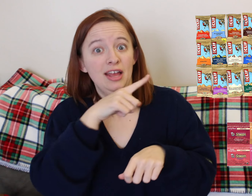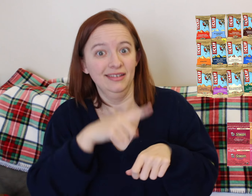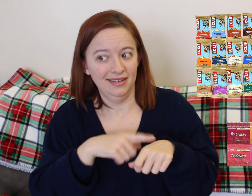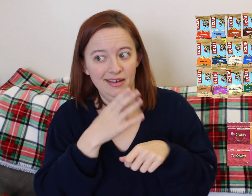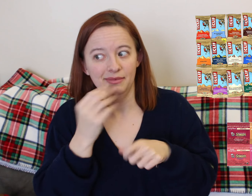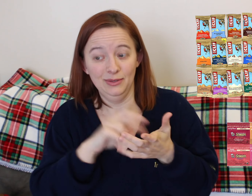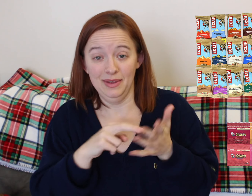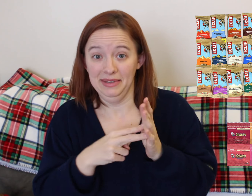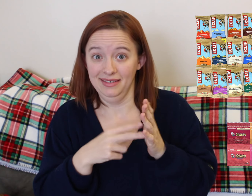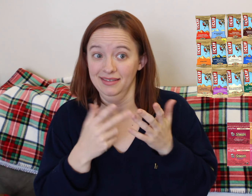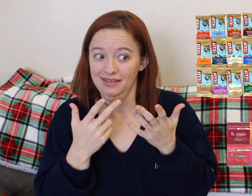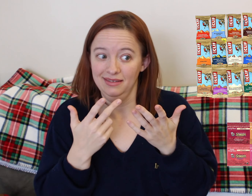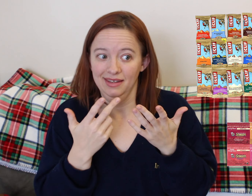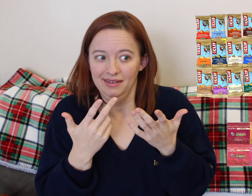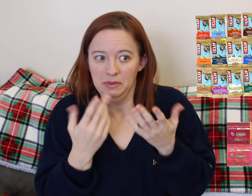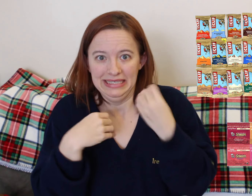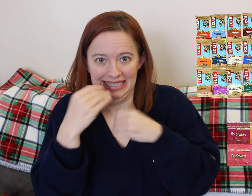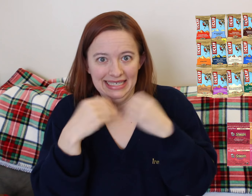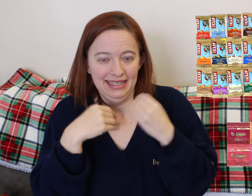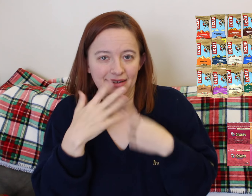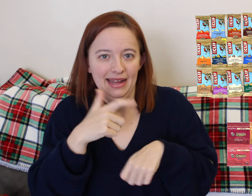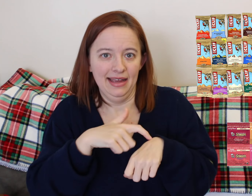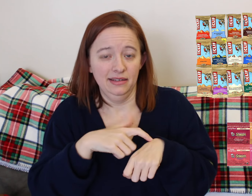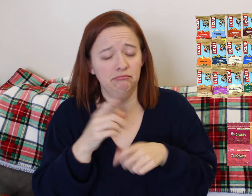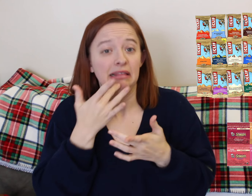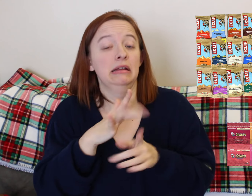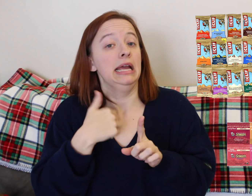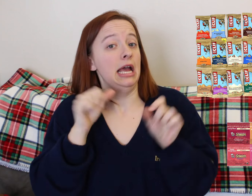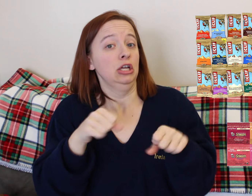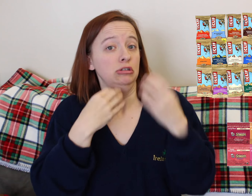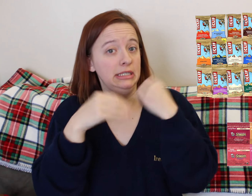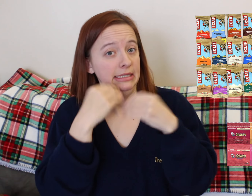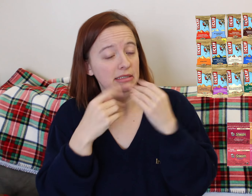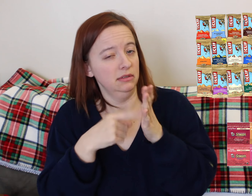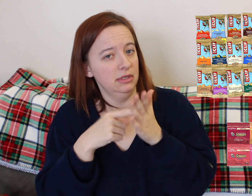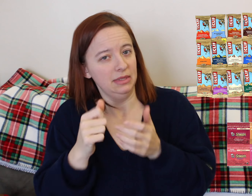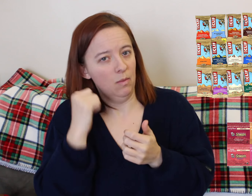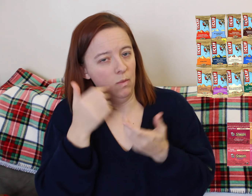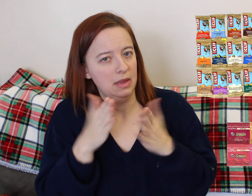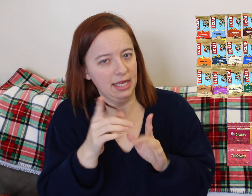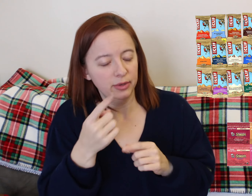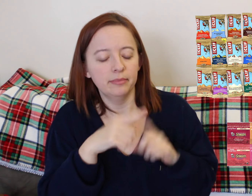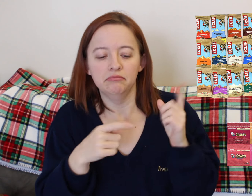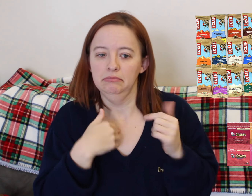The next thing is snack and YES, bring snacks! Because while your in labor....